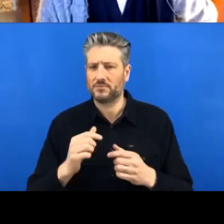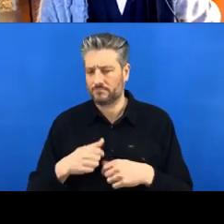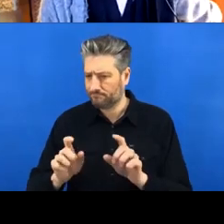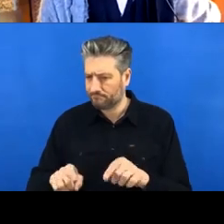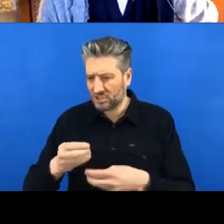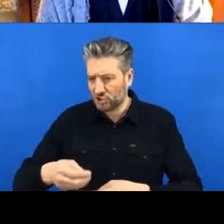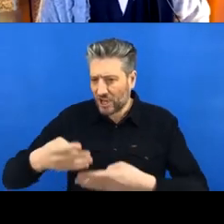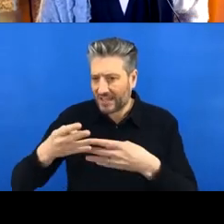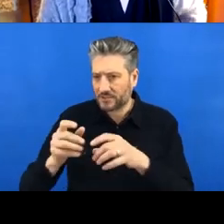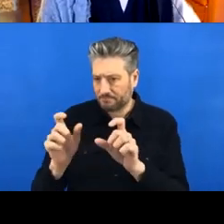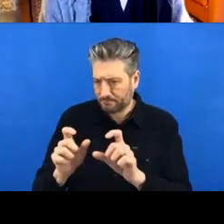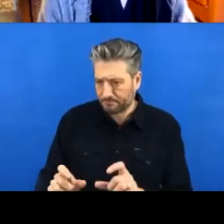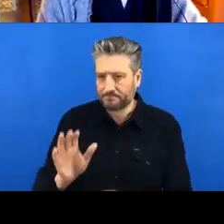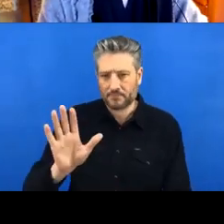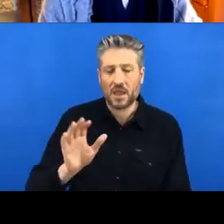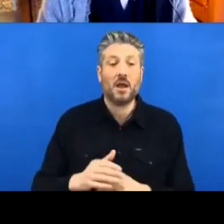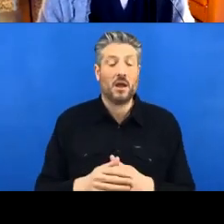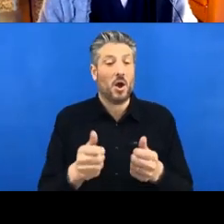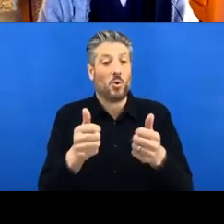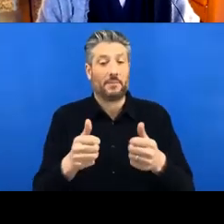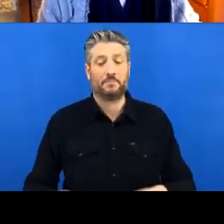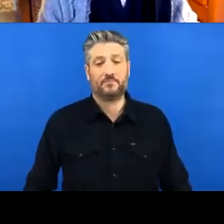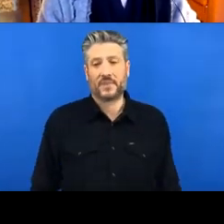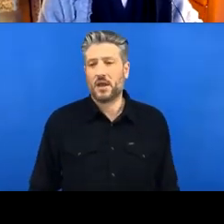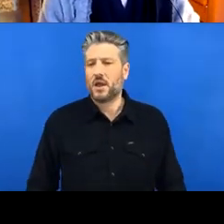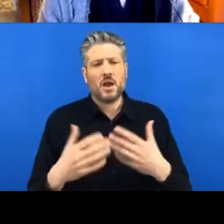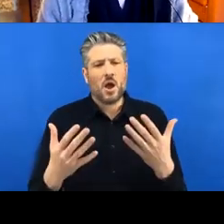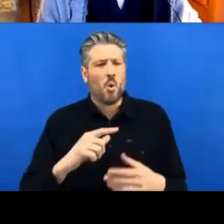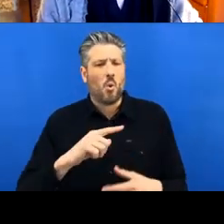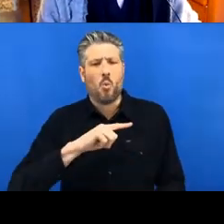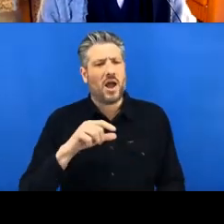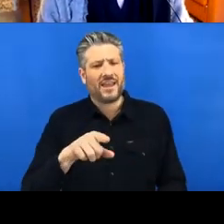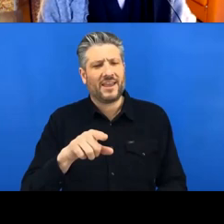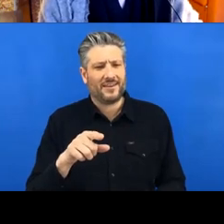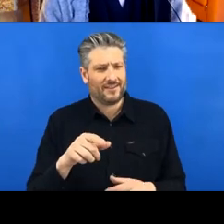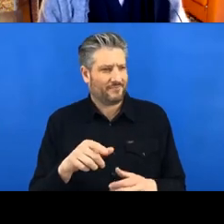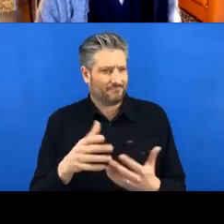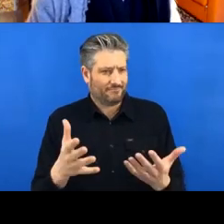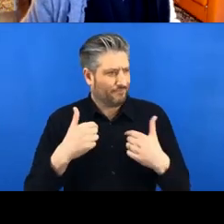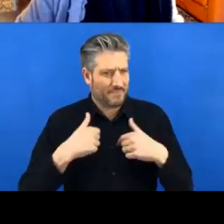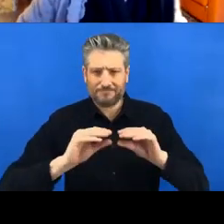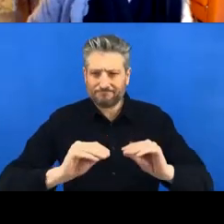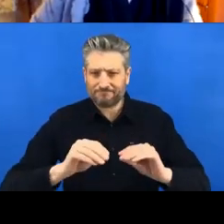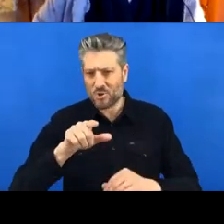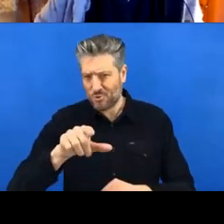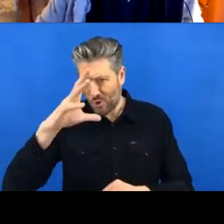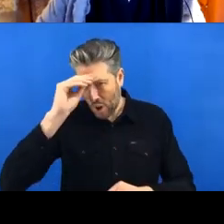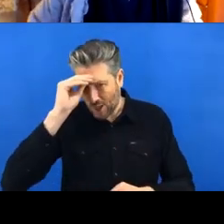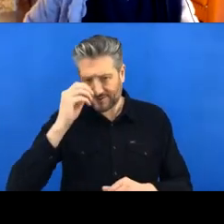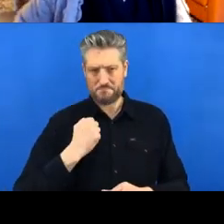So, yeah, why should you learn this from me? Well, I think Marion is maybe a bit optimistic that I’m an expert, but I have